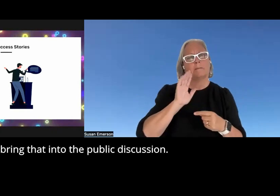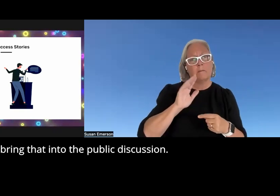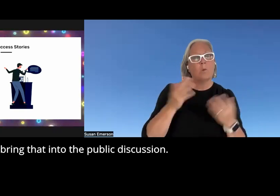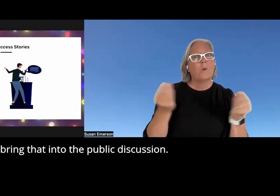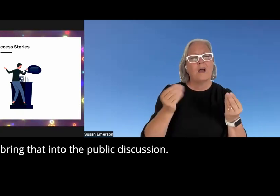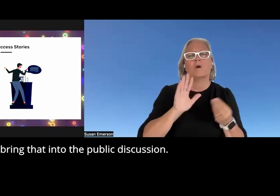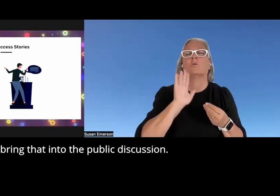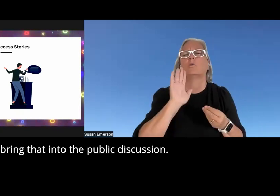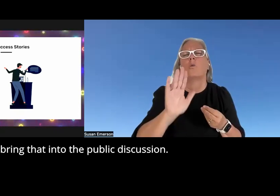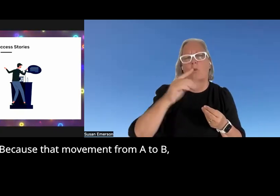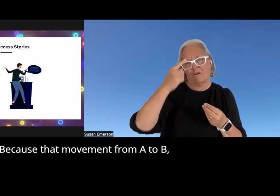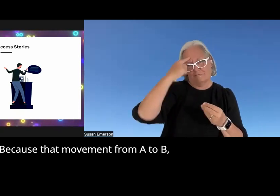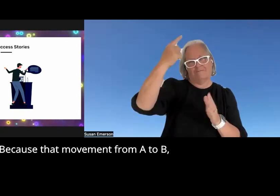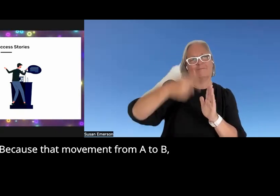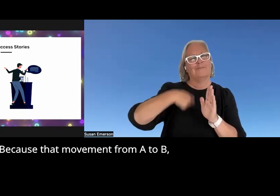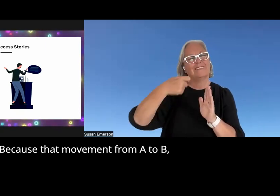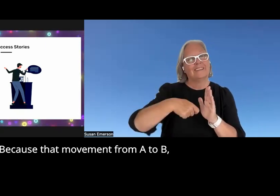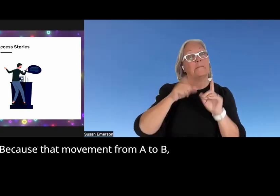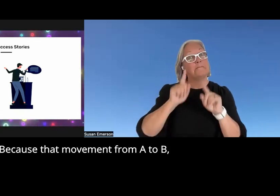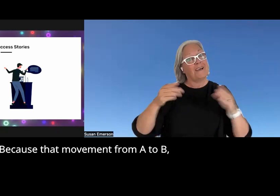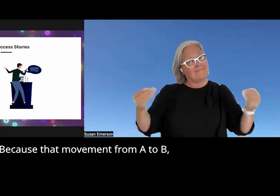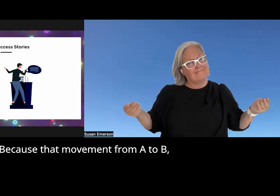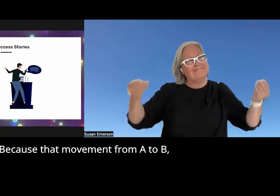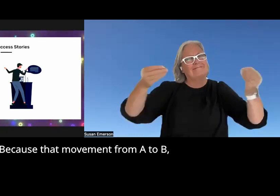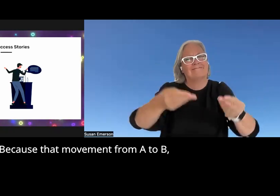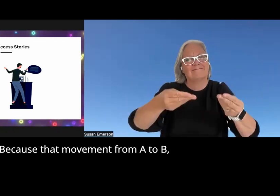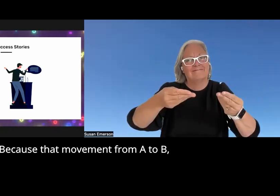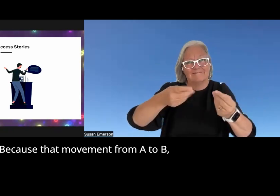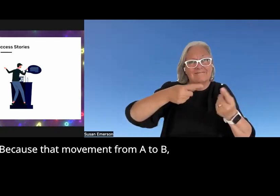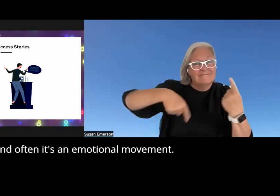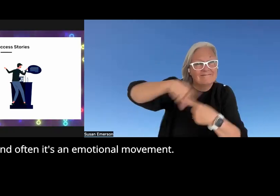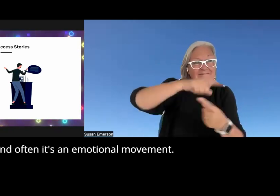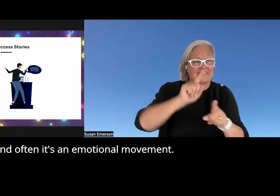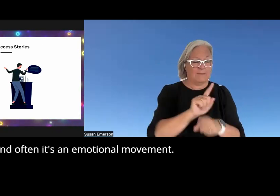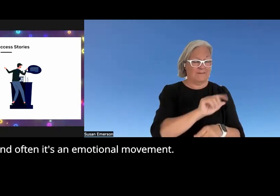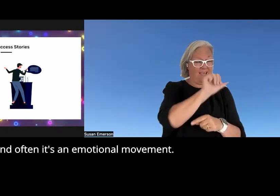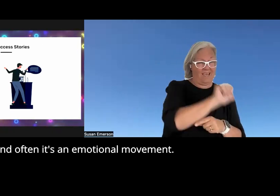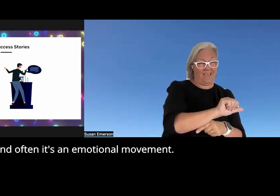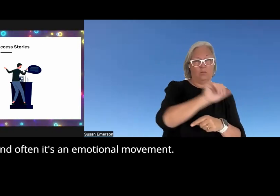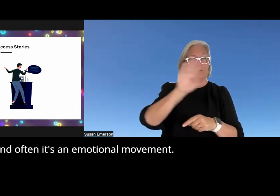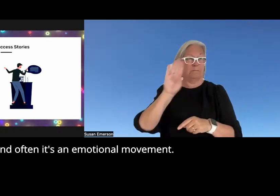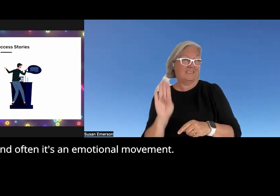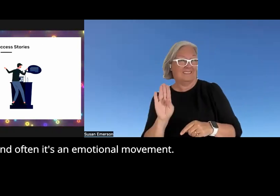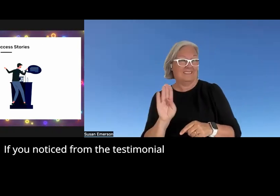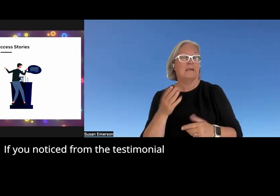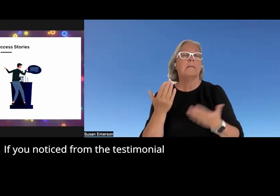public discussion because those that movement from A to B and often it's an emotional movement if you